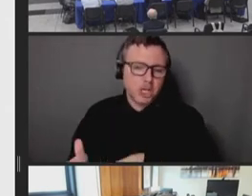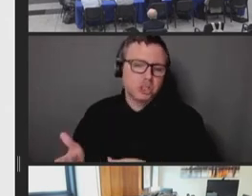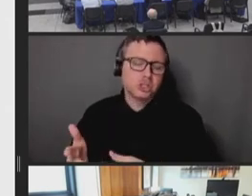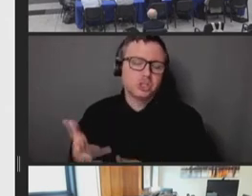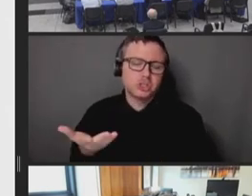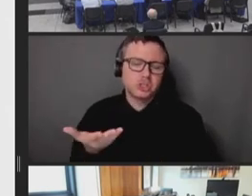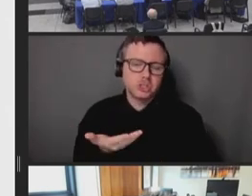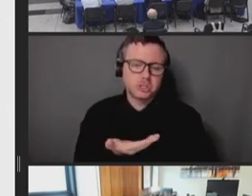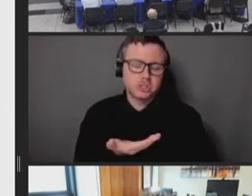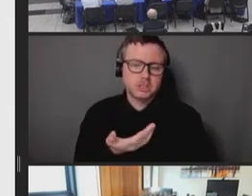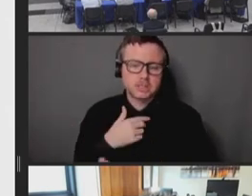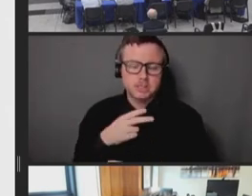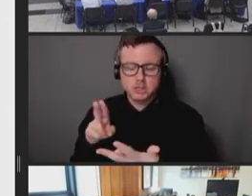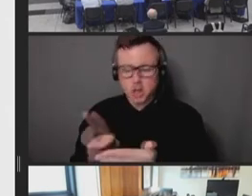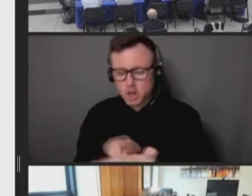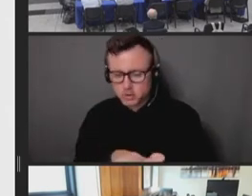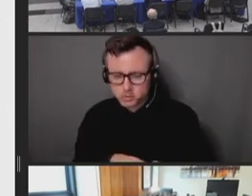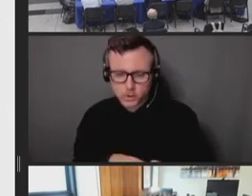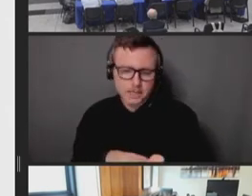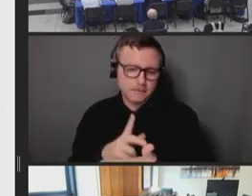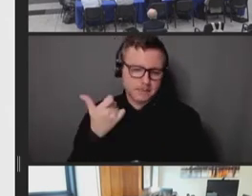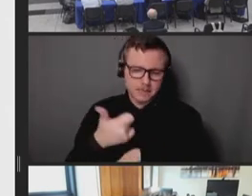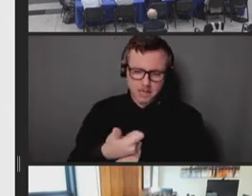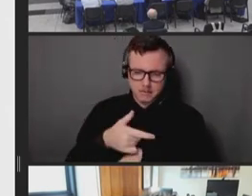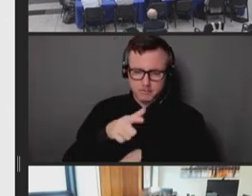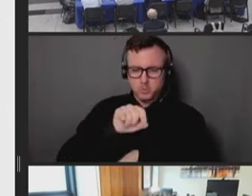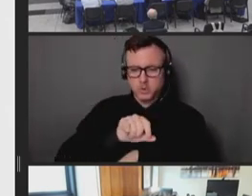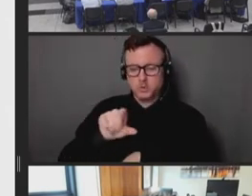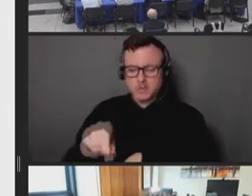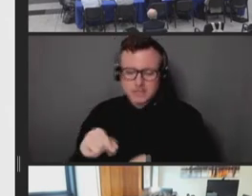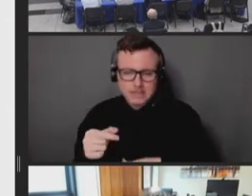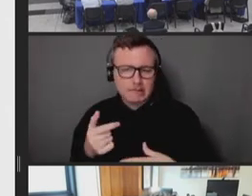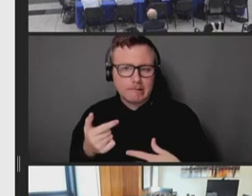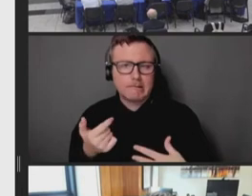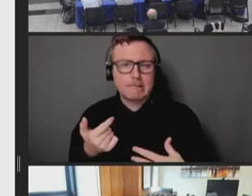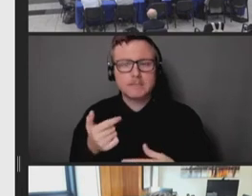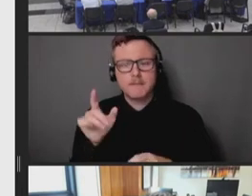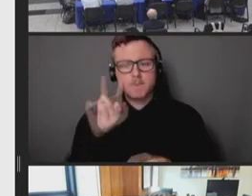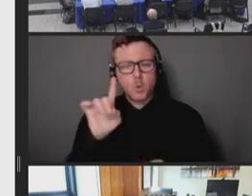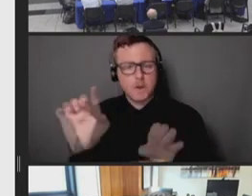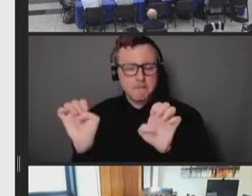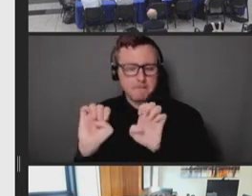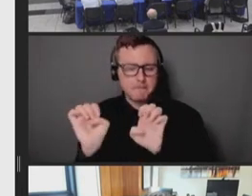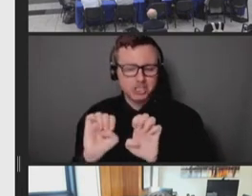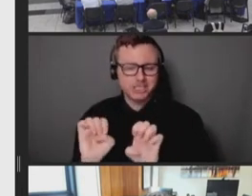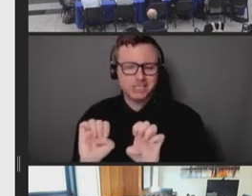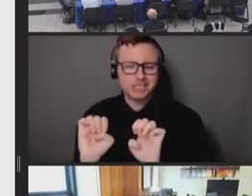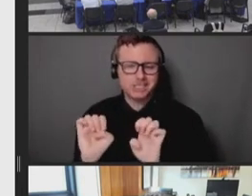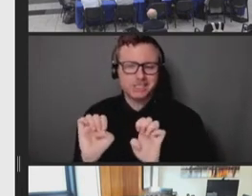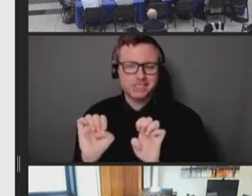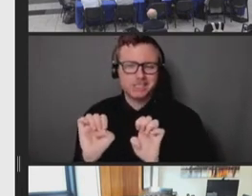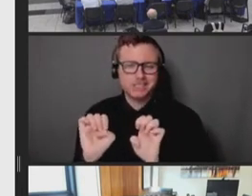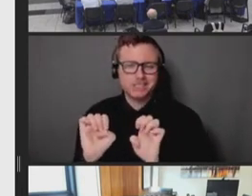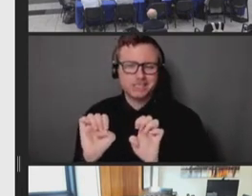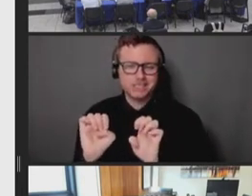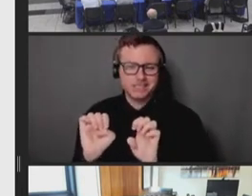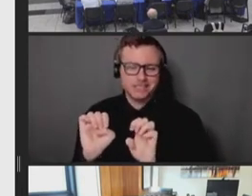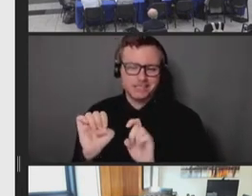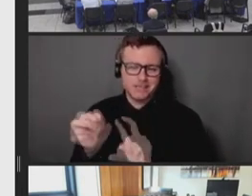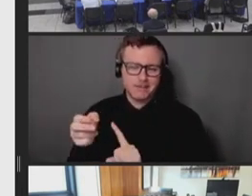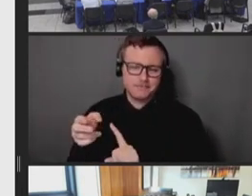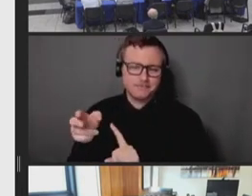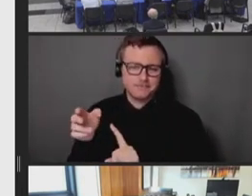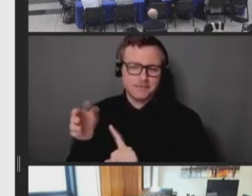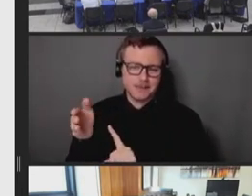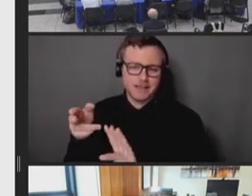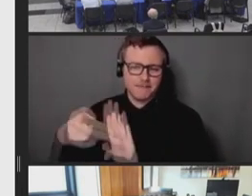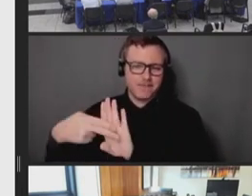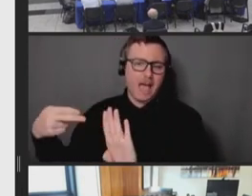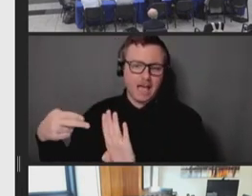contracts that had been put in place in 2020 under an emergency flag, to support the rapid